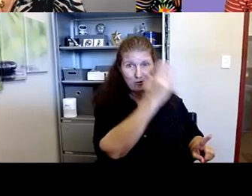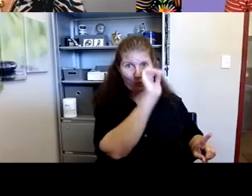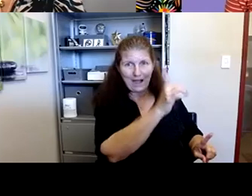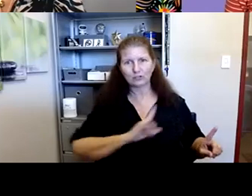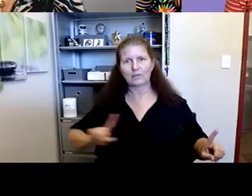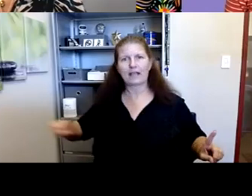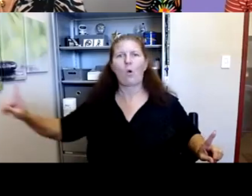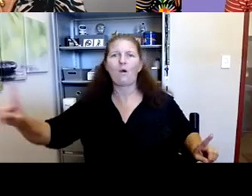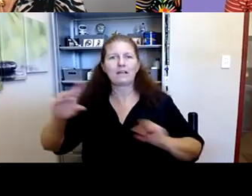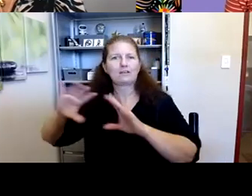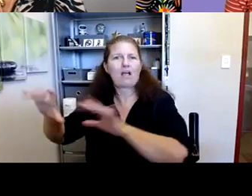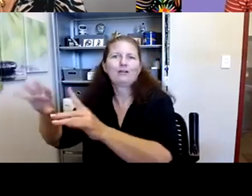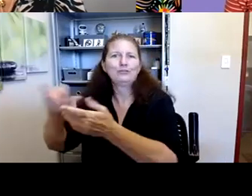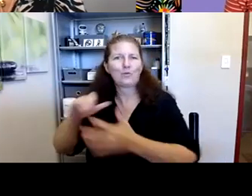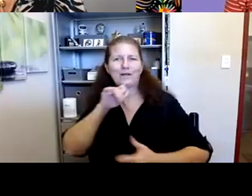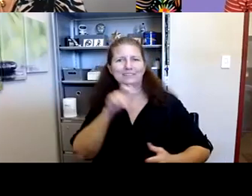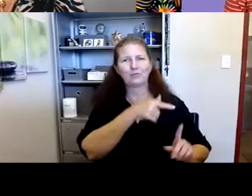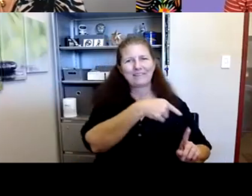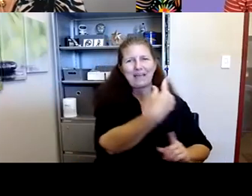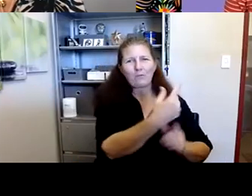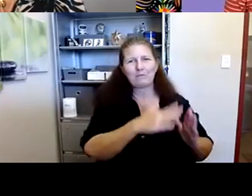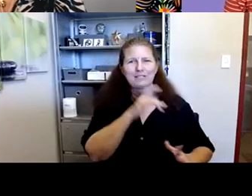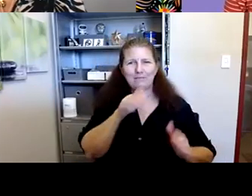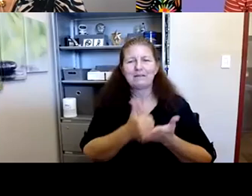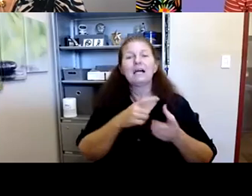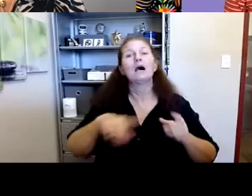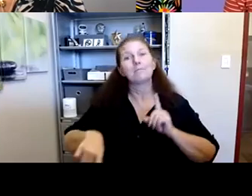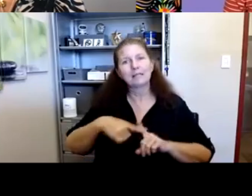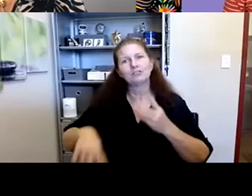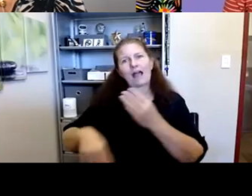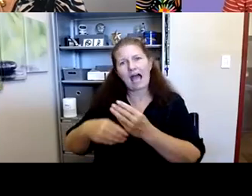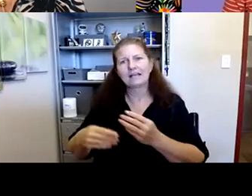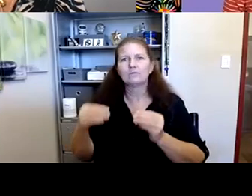Robyn Thomas: proven to make a difference. And in the meantime you're introducing guns into a school environment.